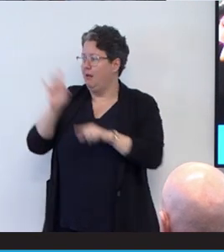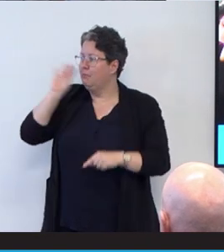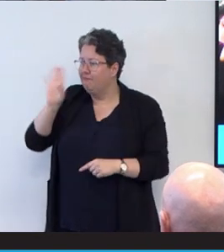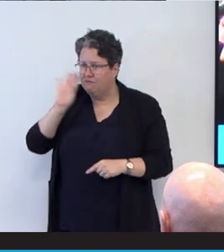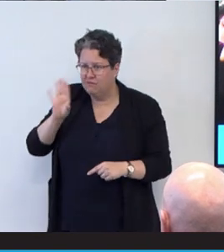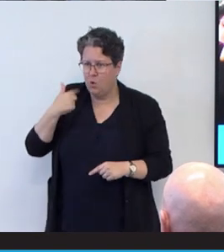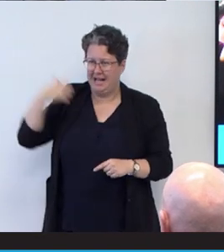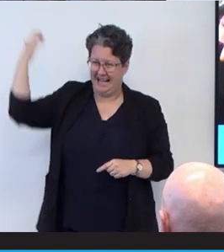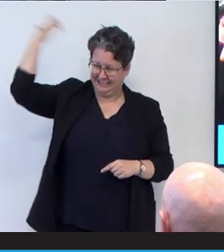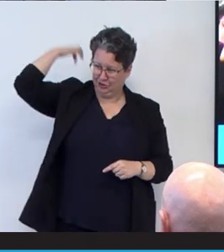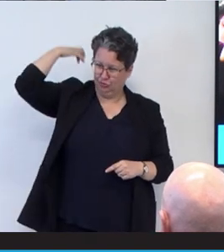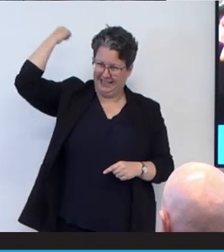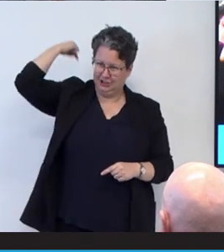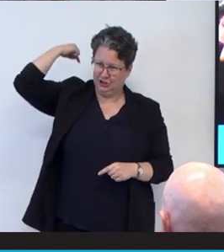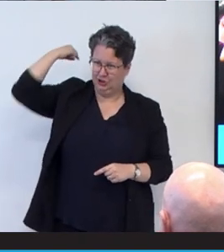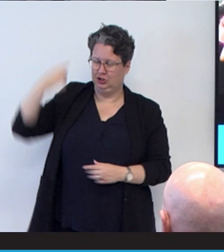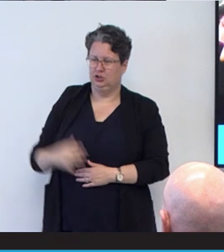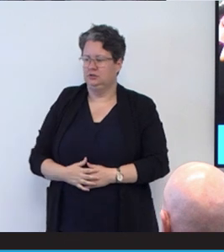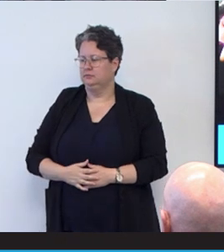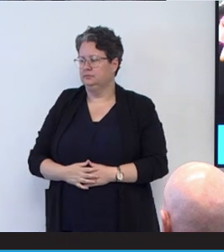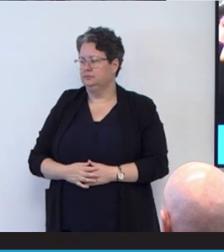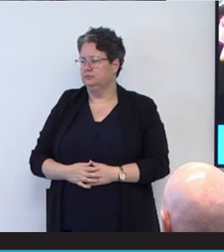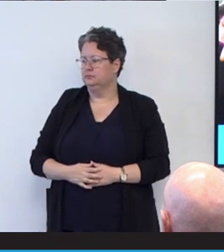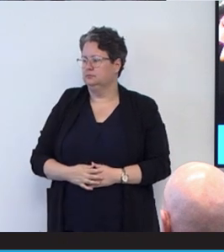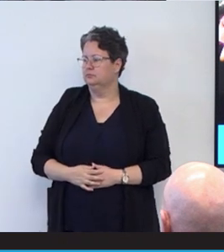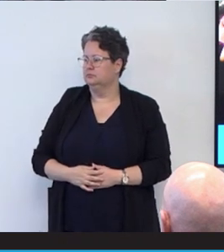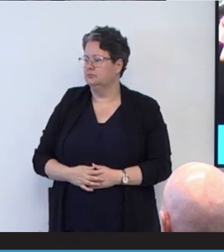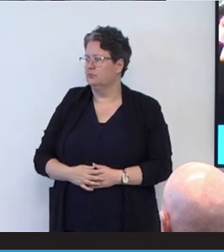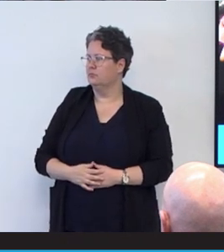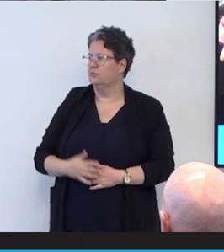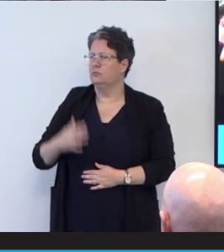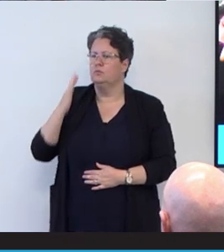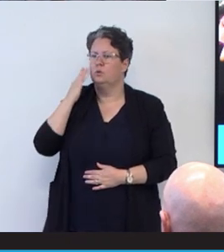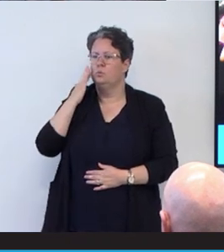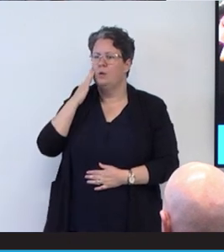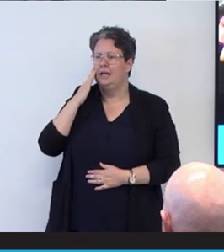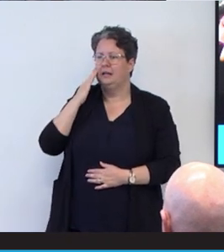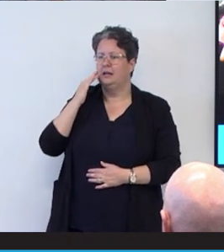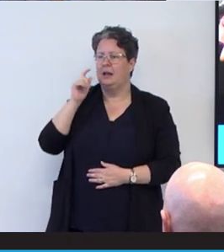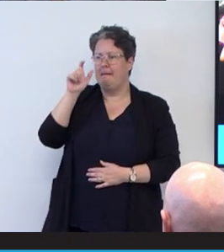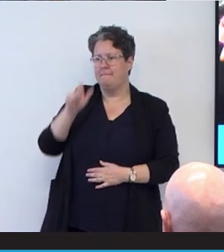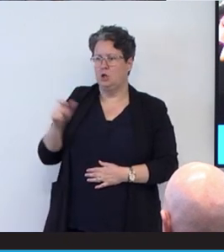back of scratch, the back of my head. So whenever someone who cared about me came to the hospital